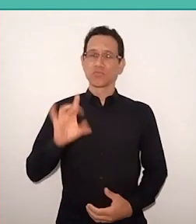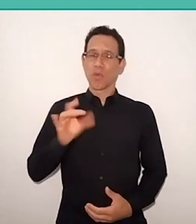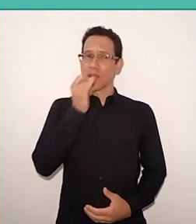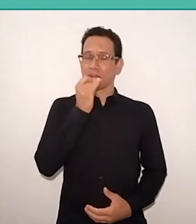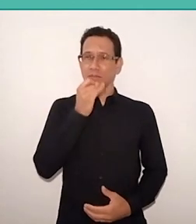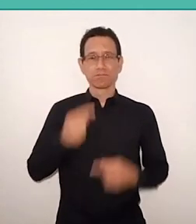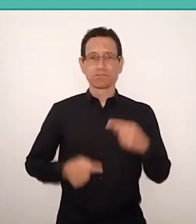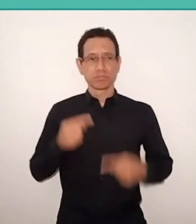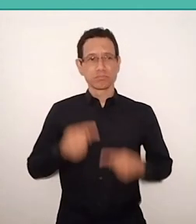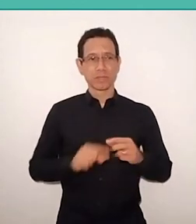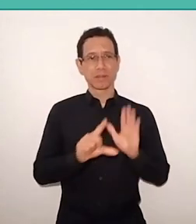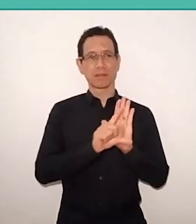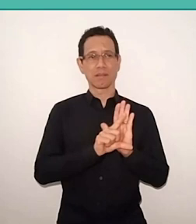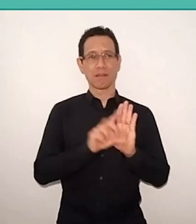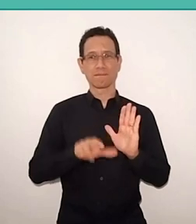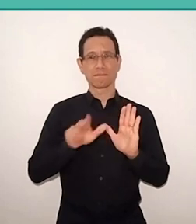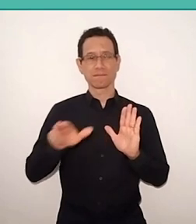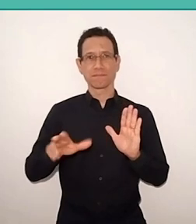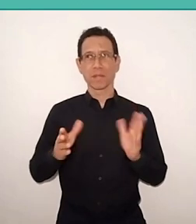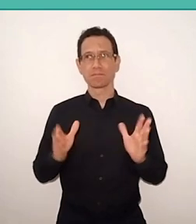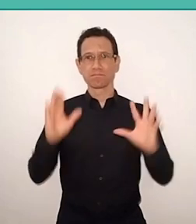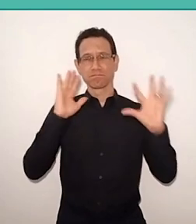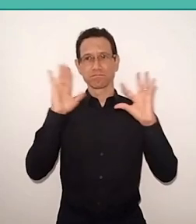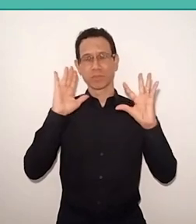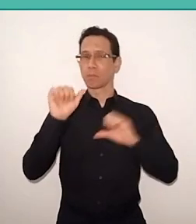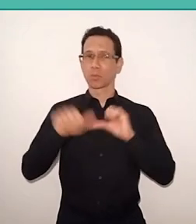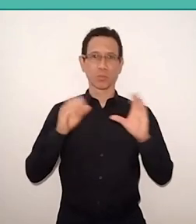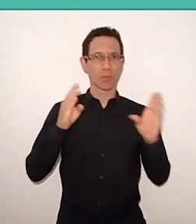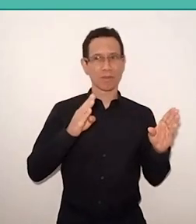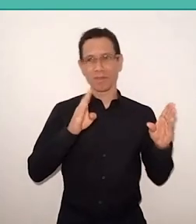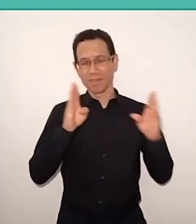and the instruments of reality analysis.